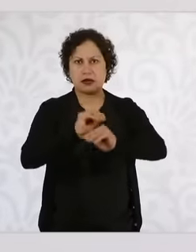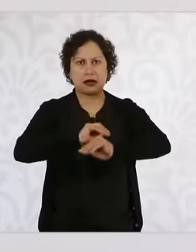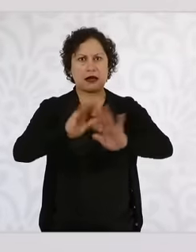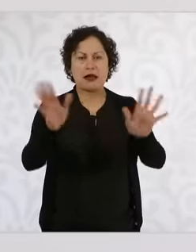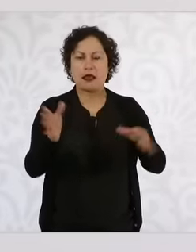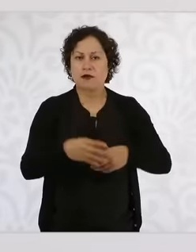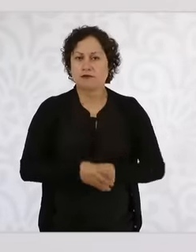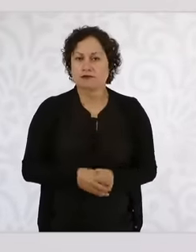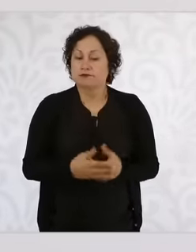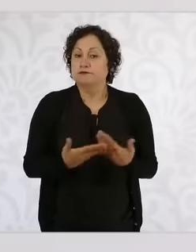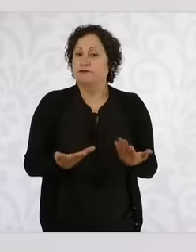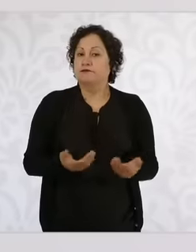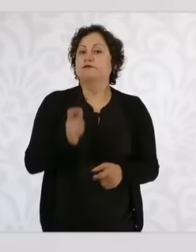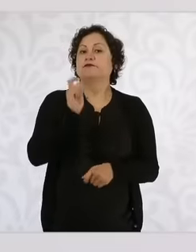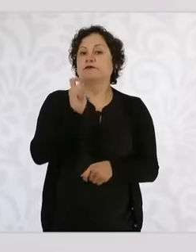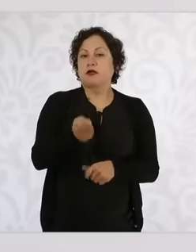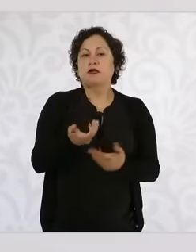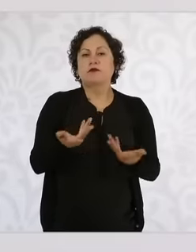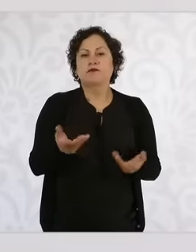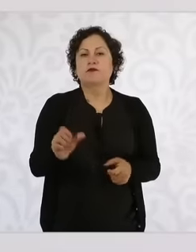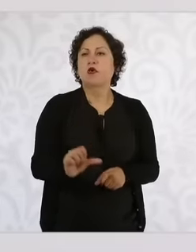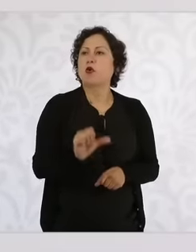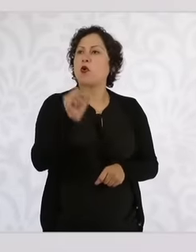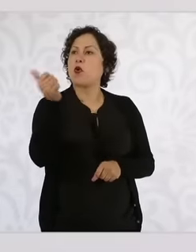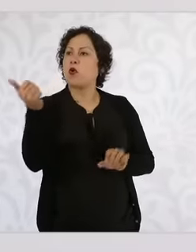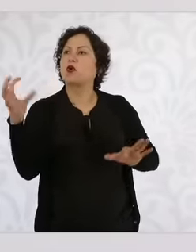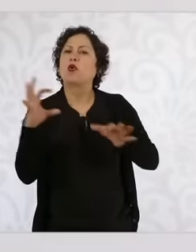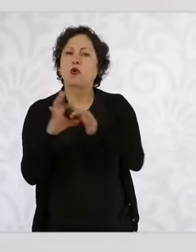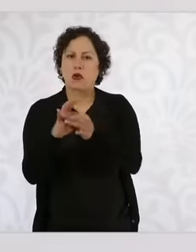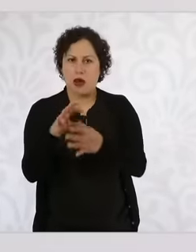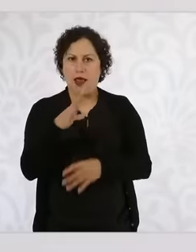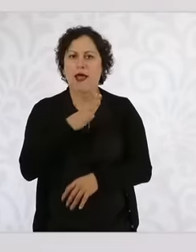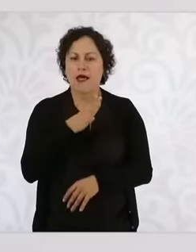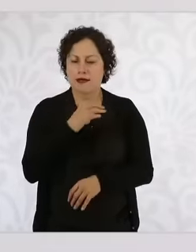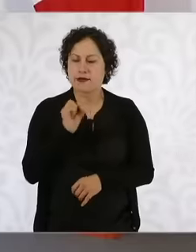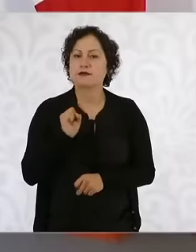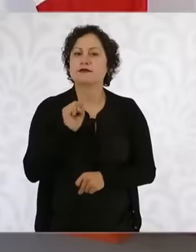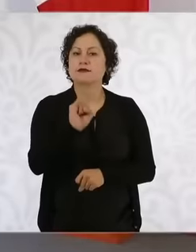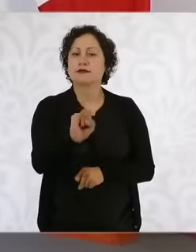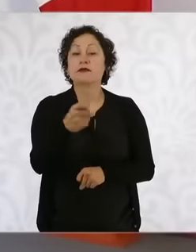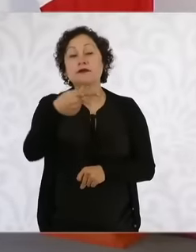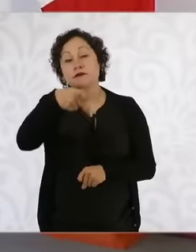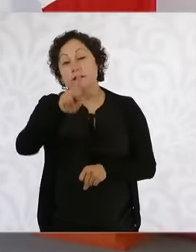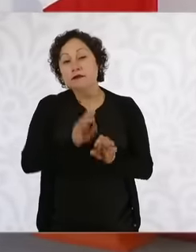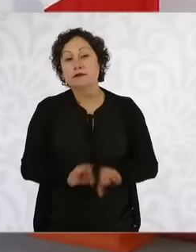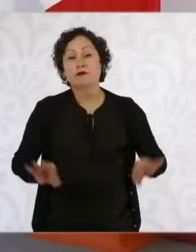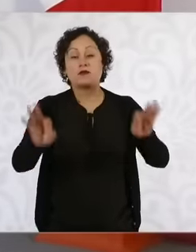does not mean that we do not have other relationships. What we want to strengthen is the Mexican economy,